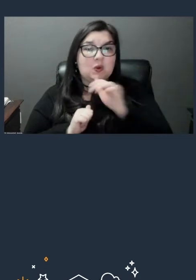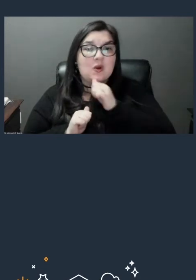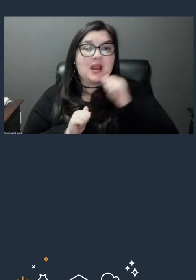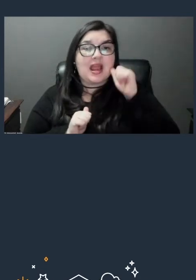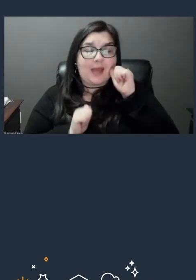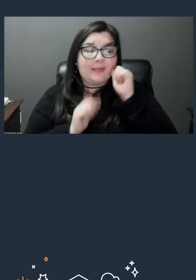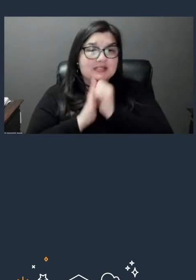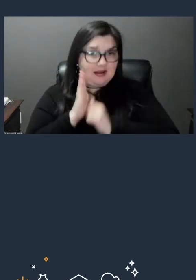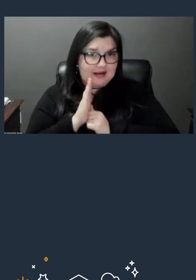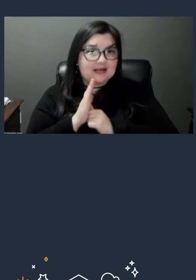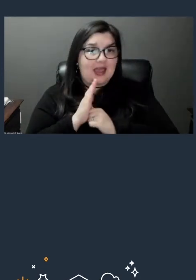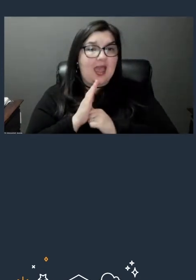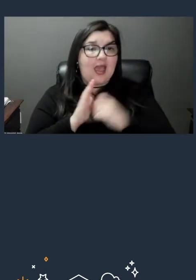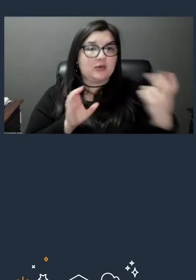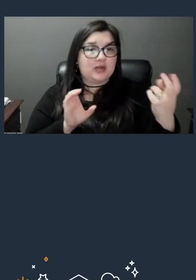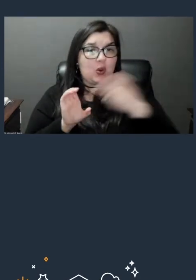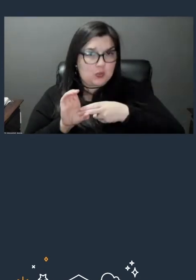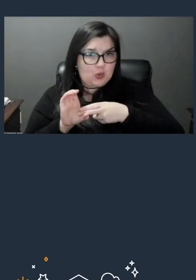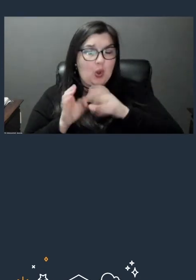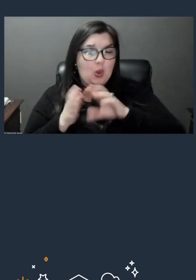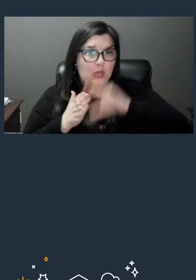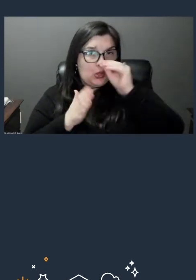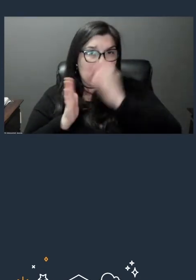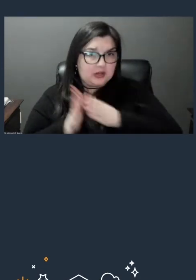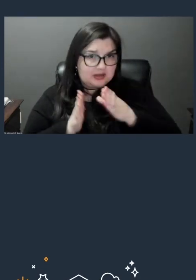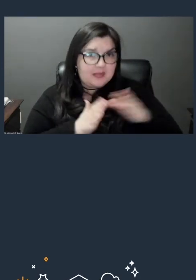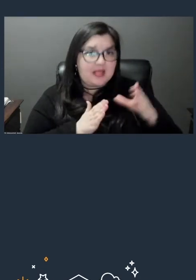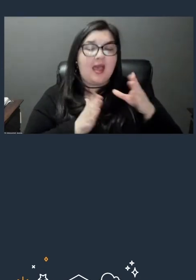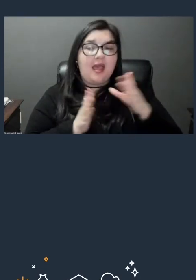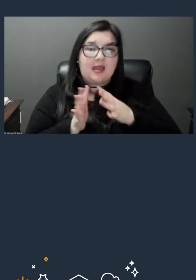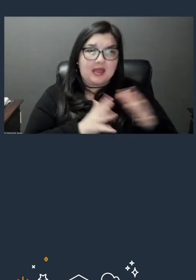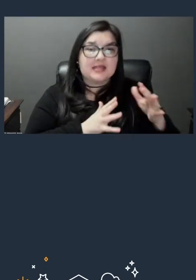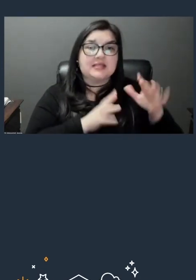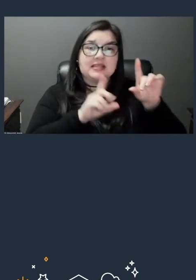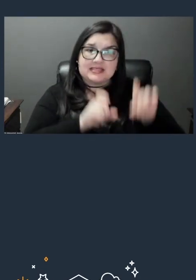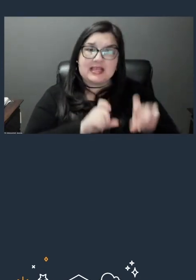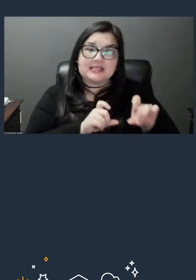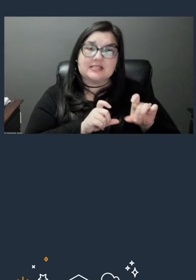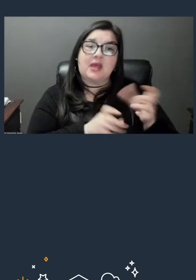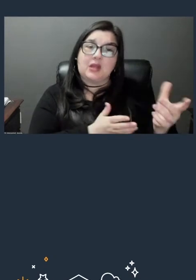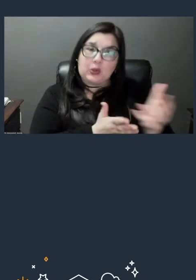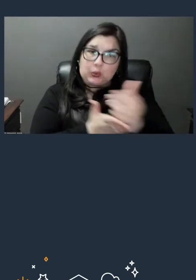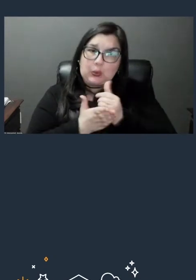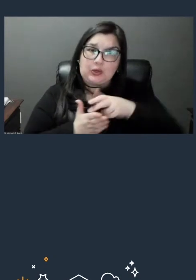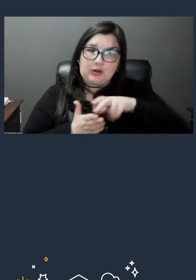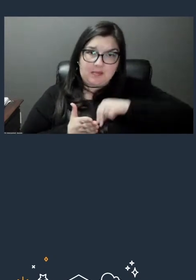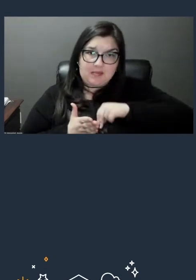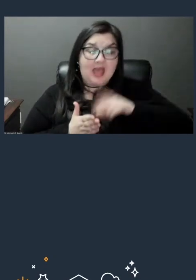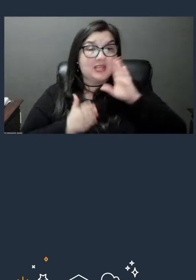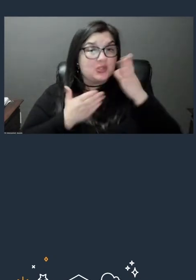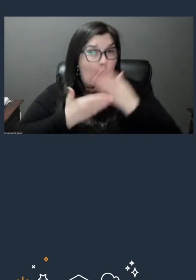you know, go through the learning plan and the assessment and get the badge. It's open to everyone. You can sign up as long as you've got access,